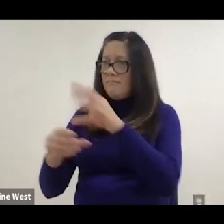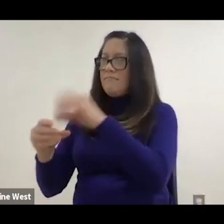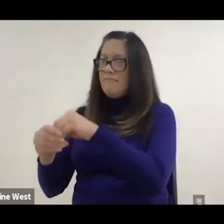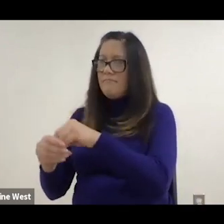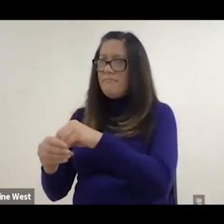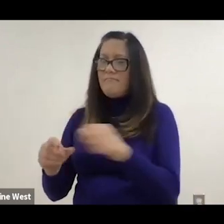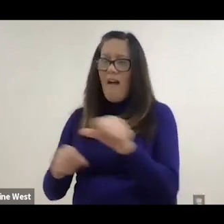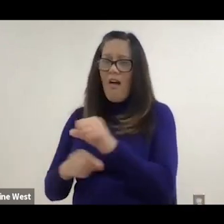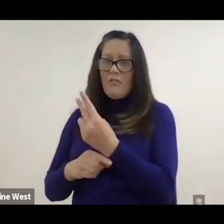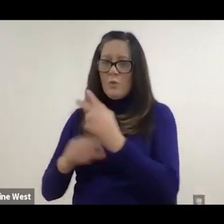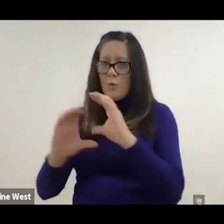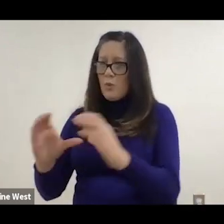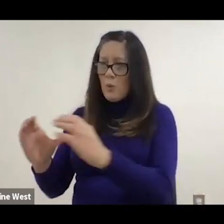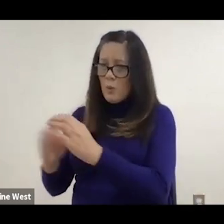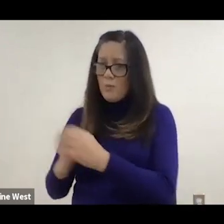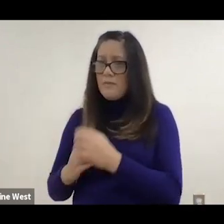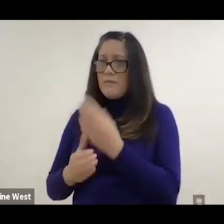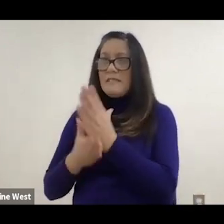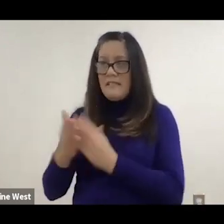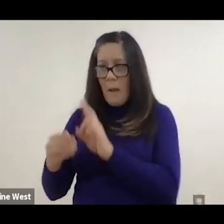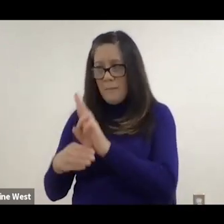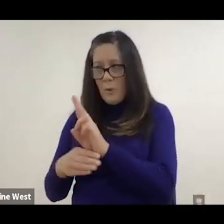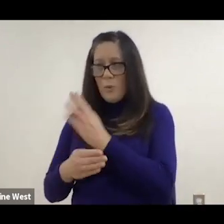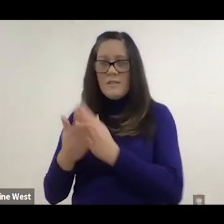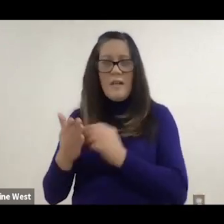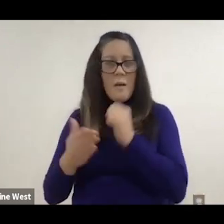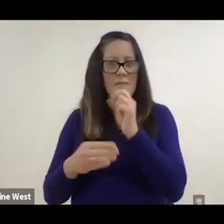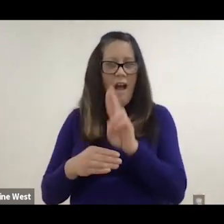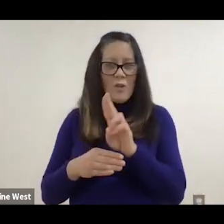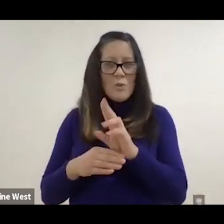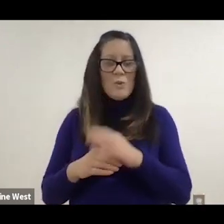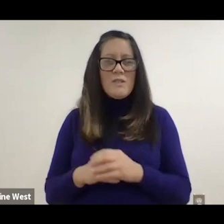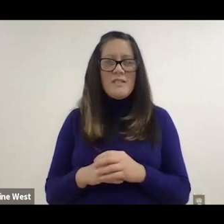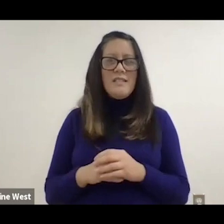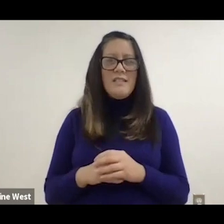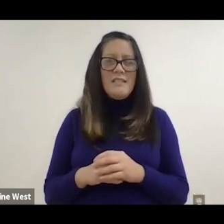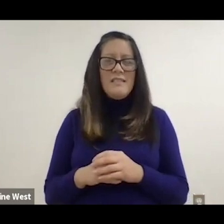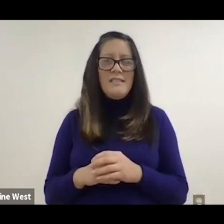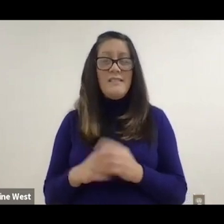Engaged and disengaged and something that's somewhat contrary to it read.